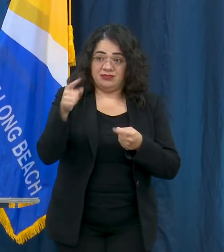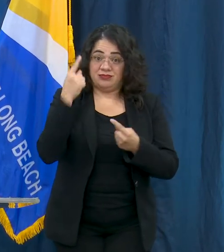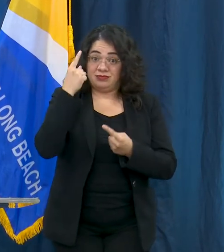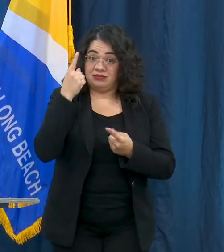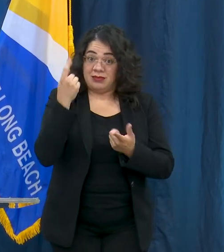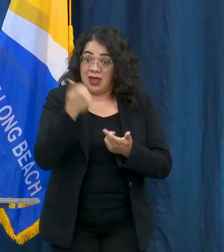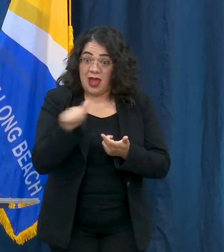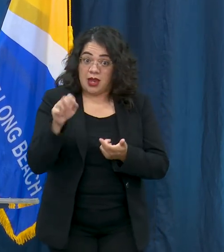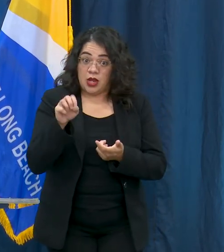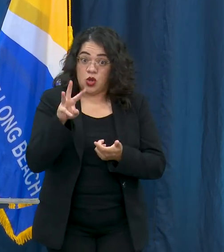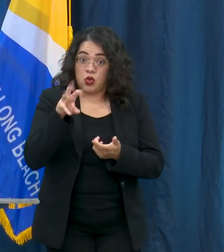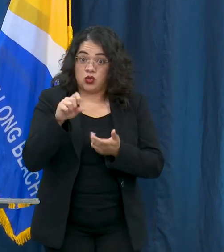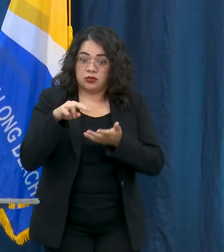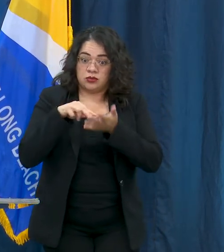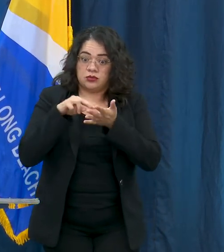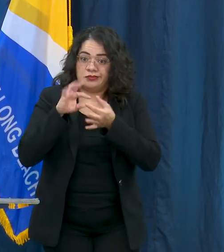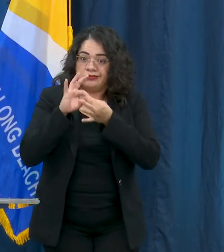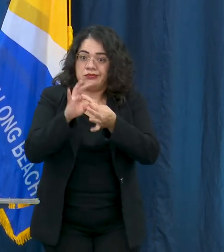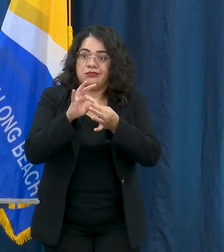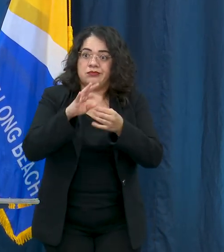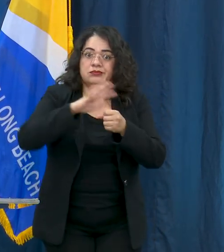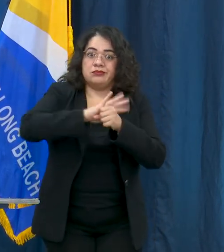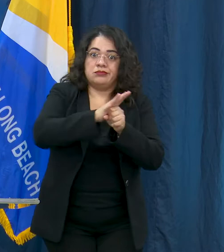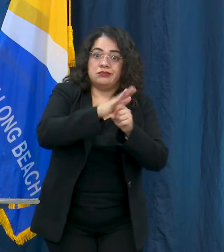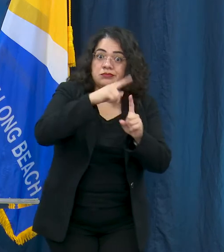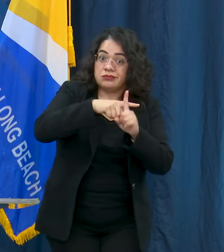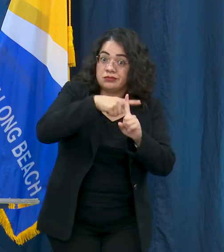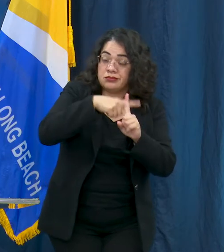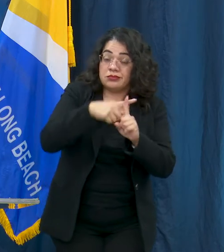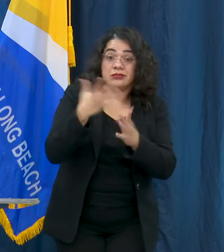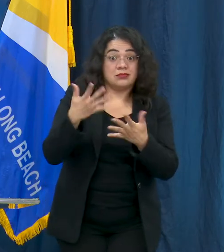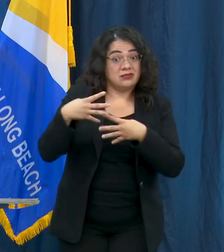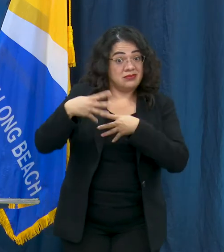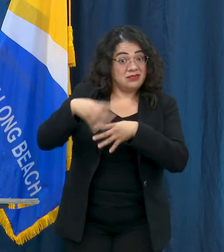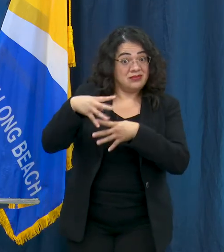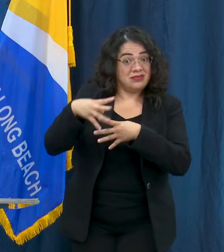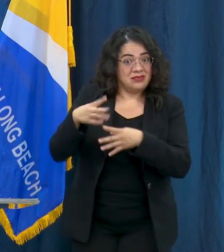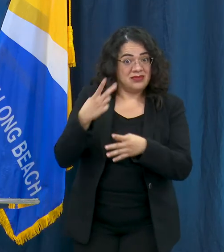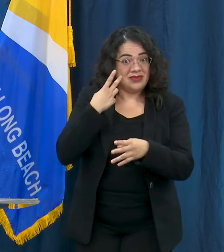taking to determine if protest gatherings are impacting case numbers?